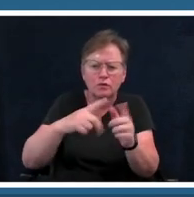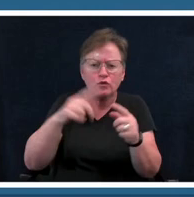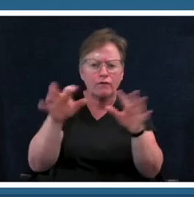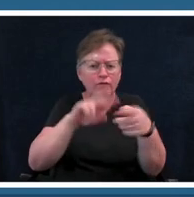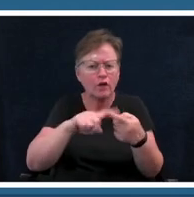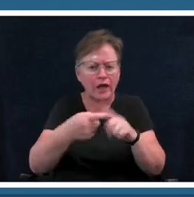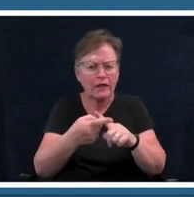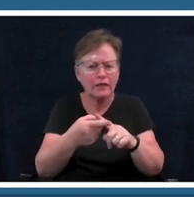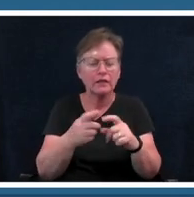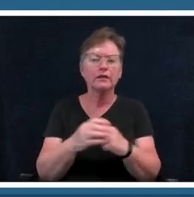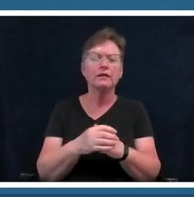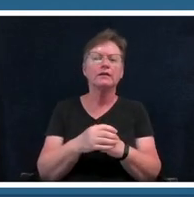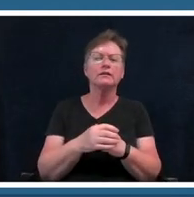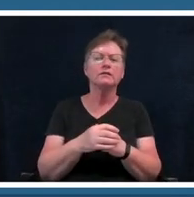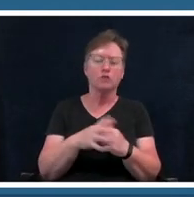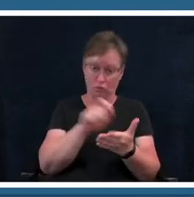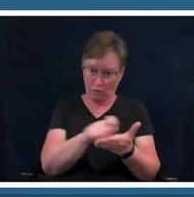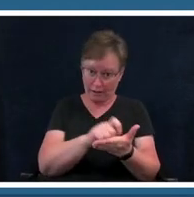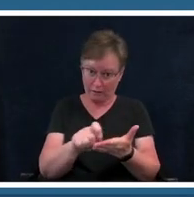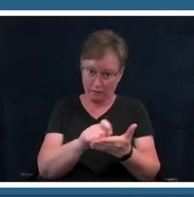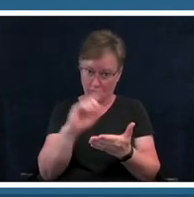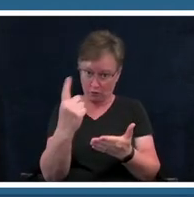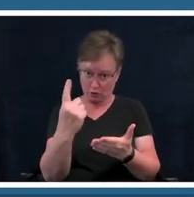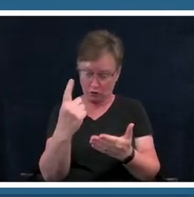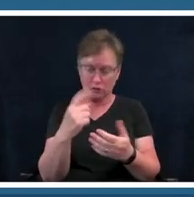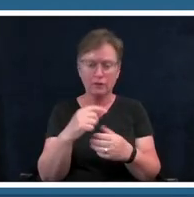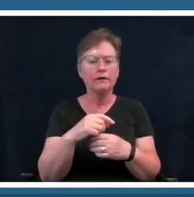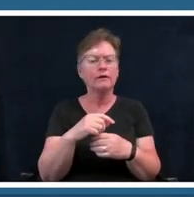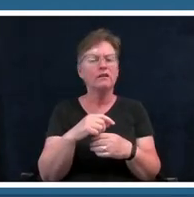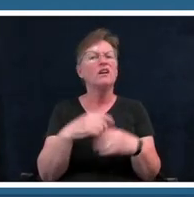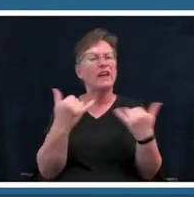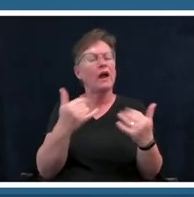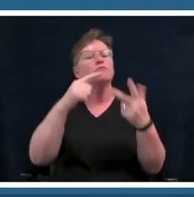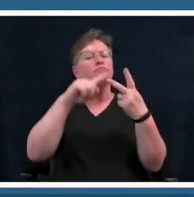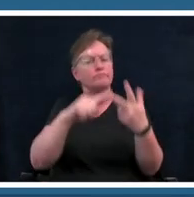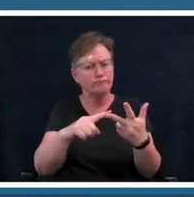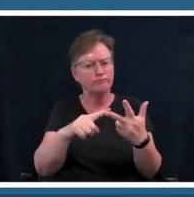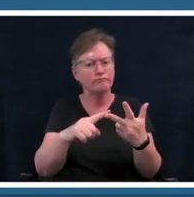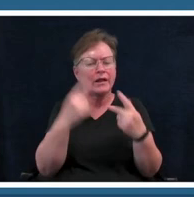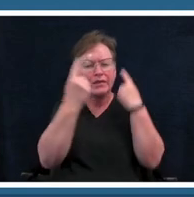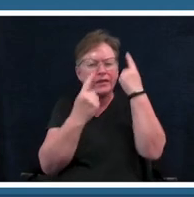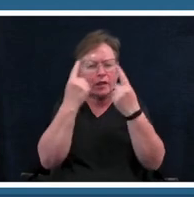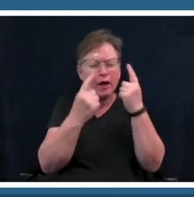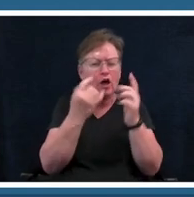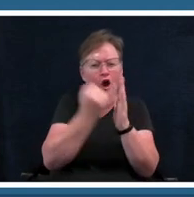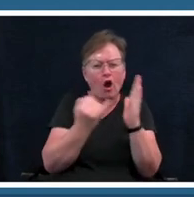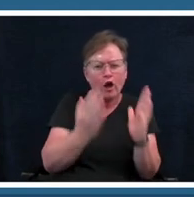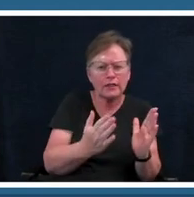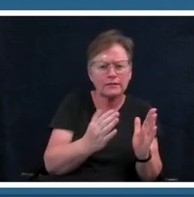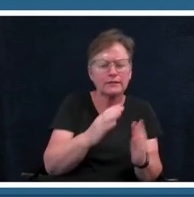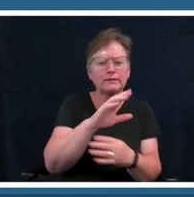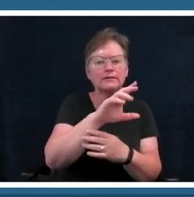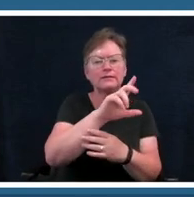it think about artists like deville and hessender and their non-traditional use of